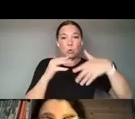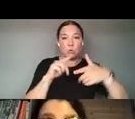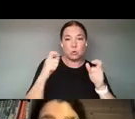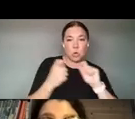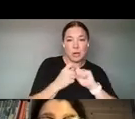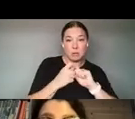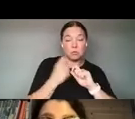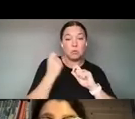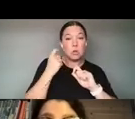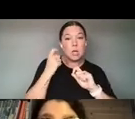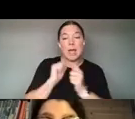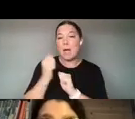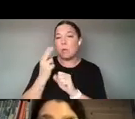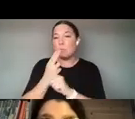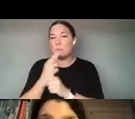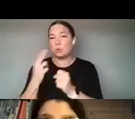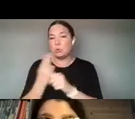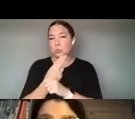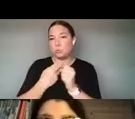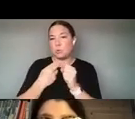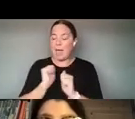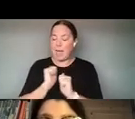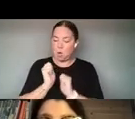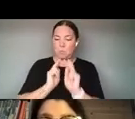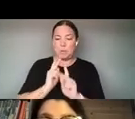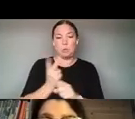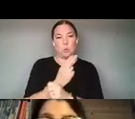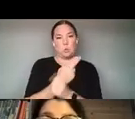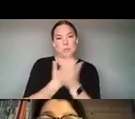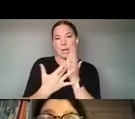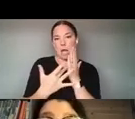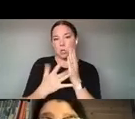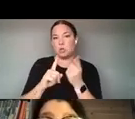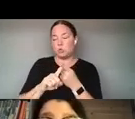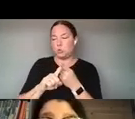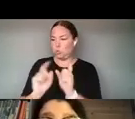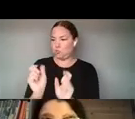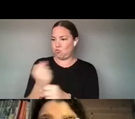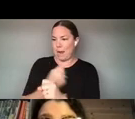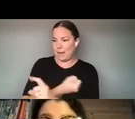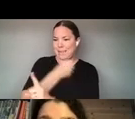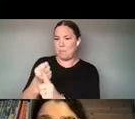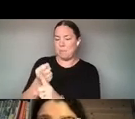TECHNOLOGIES AND CREATING MEDIA FOR SOCIAL CHANGE? WE'RE CO-PRODUCED BY MIT OPEN